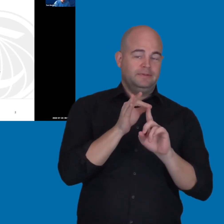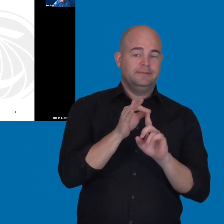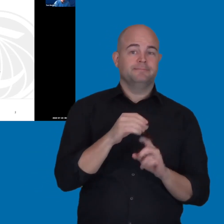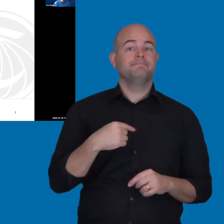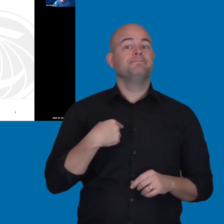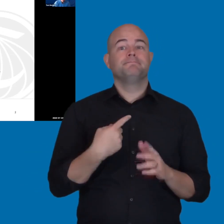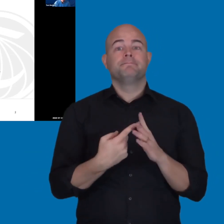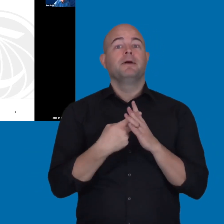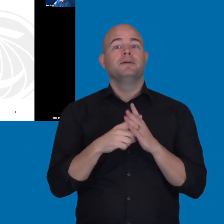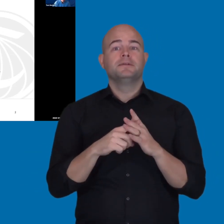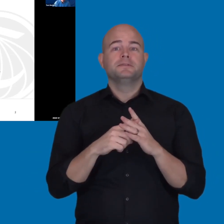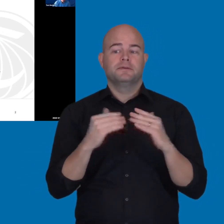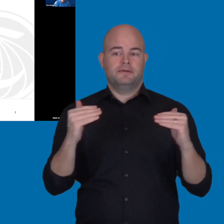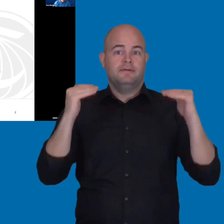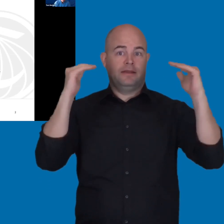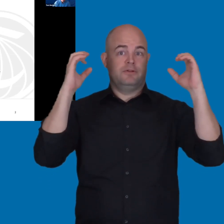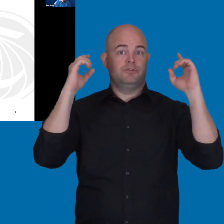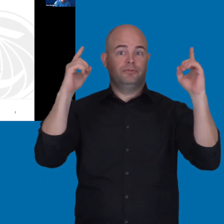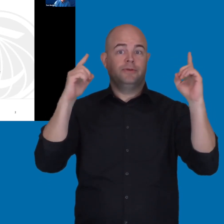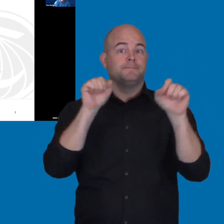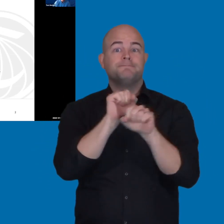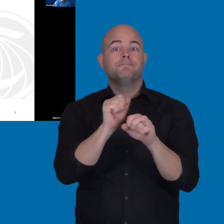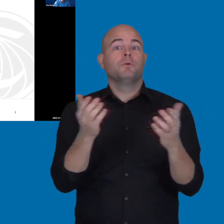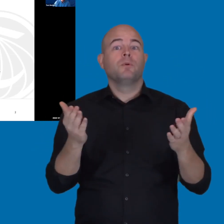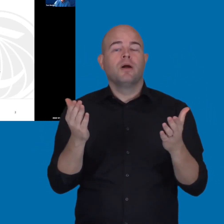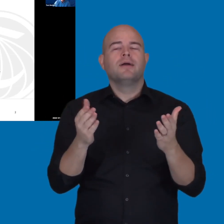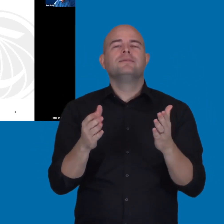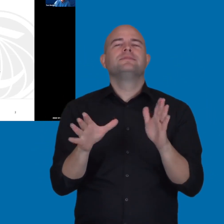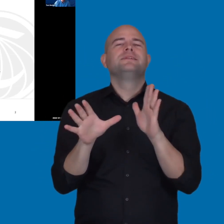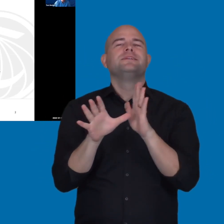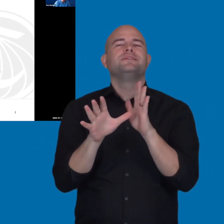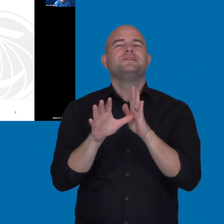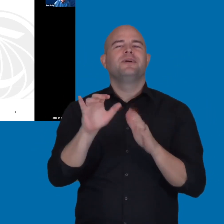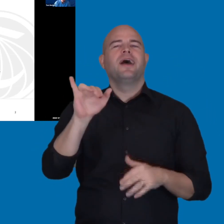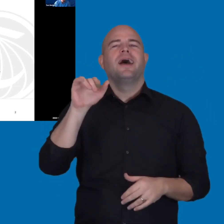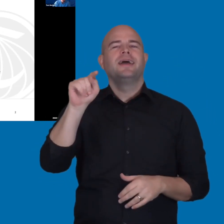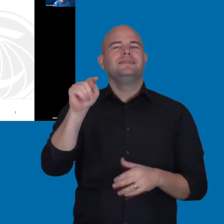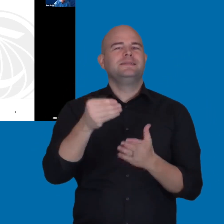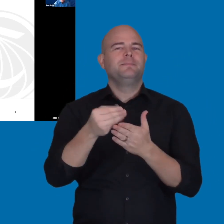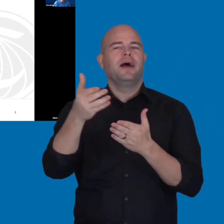in higher ed as a senior IT buyer and procurement officer at Fresno State.